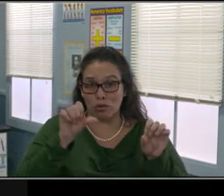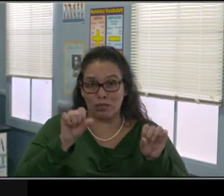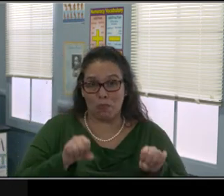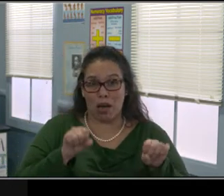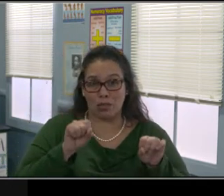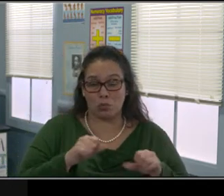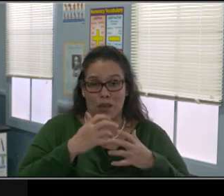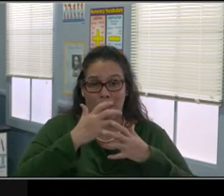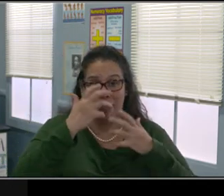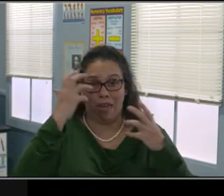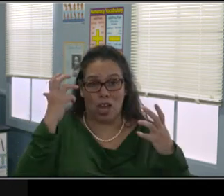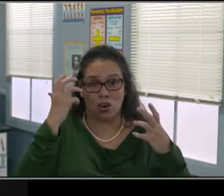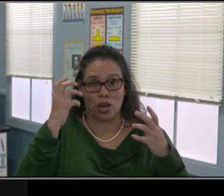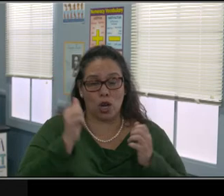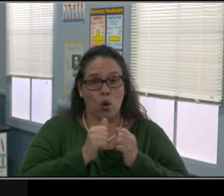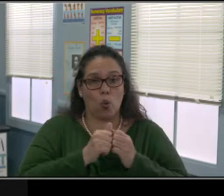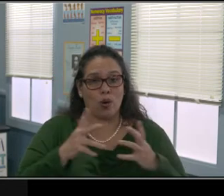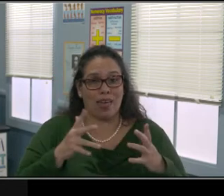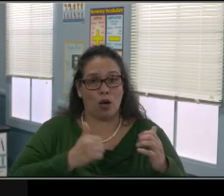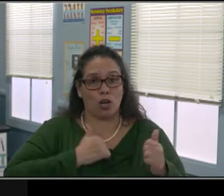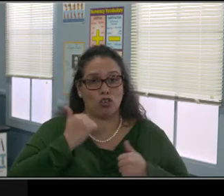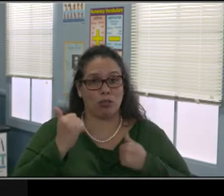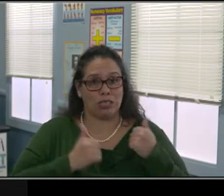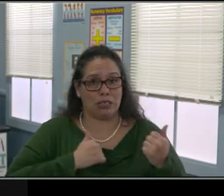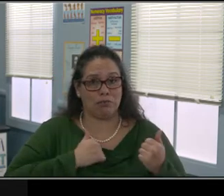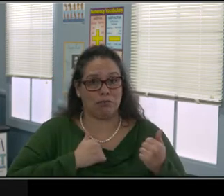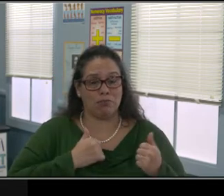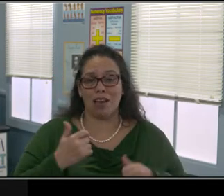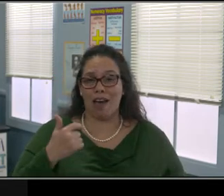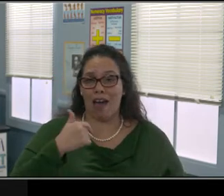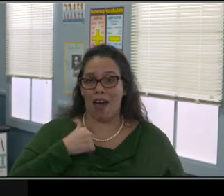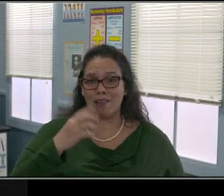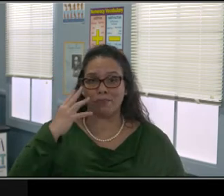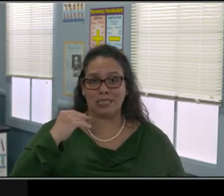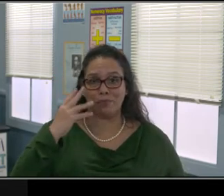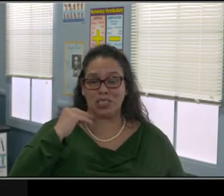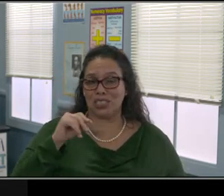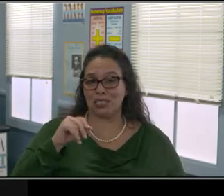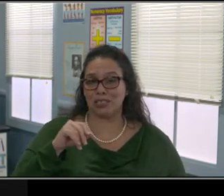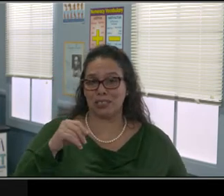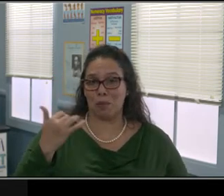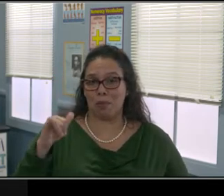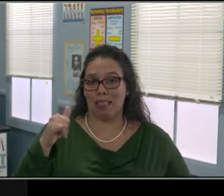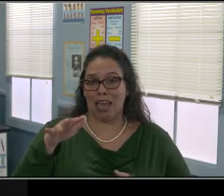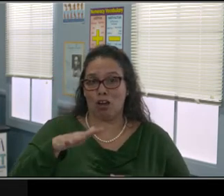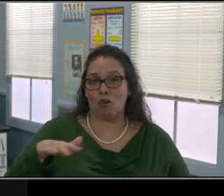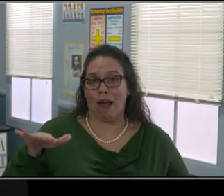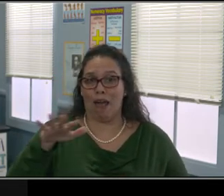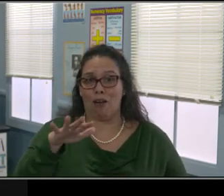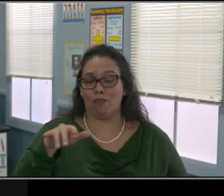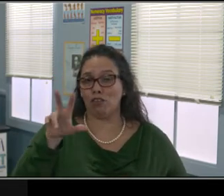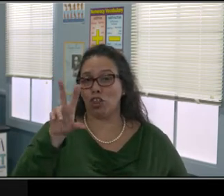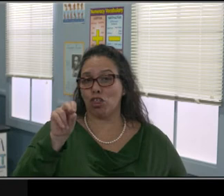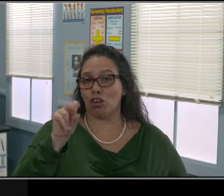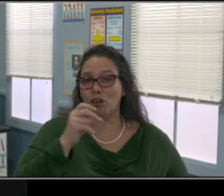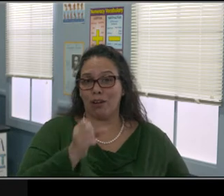and how it affects the kids that... How it affects your children. How it affects the household, okay?